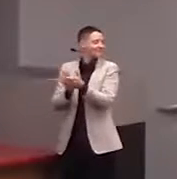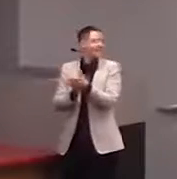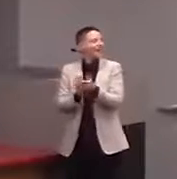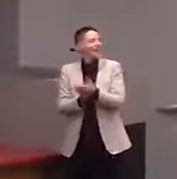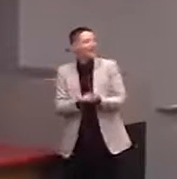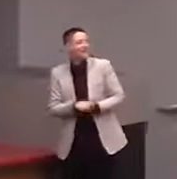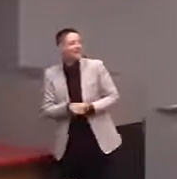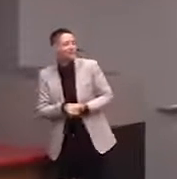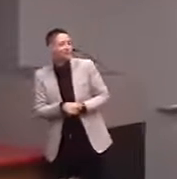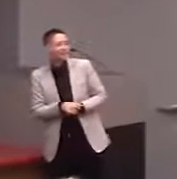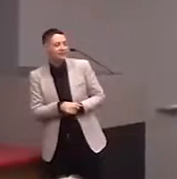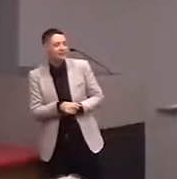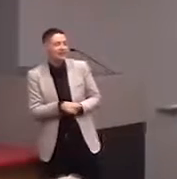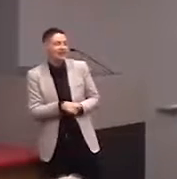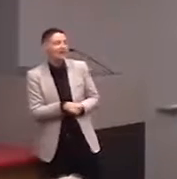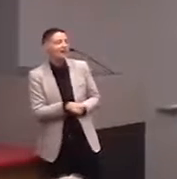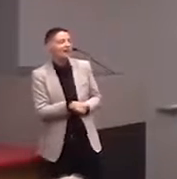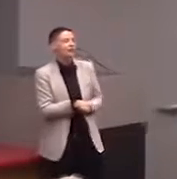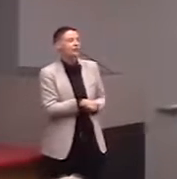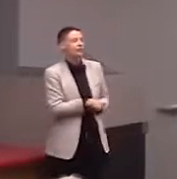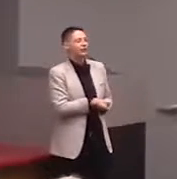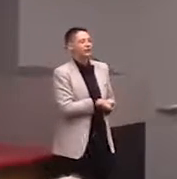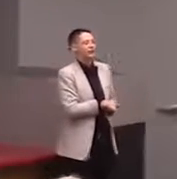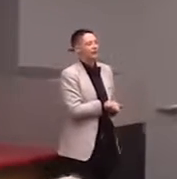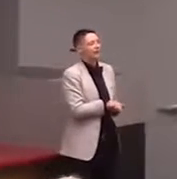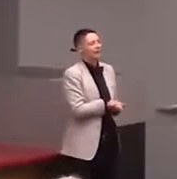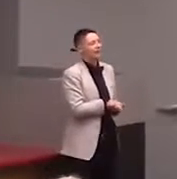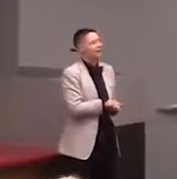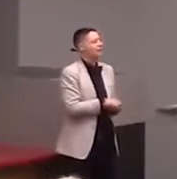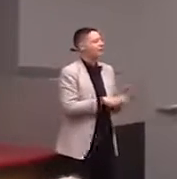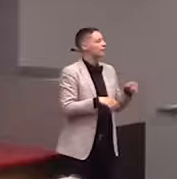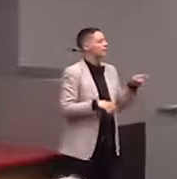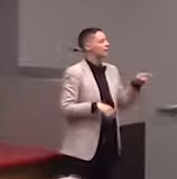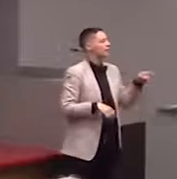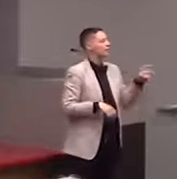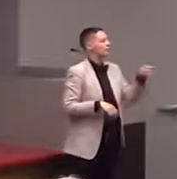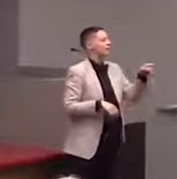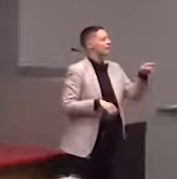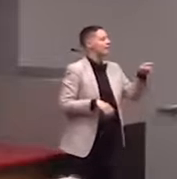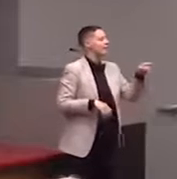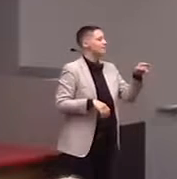I am curious about the company that...